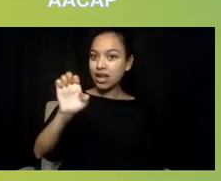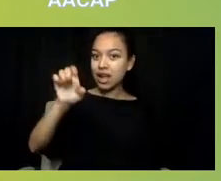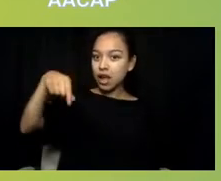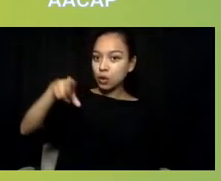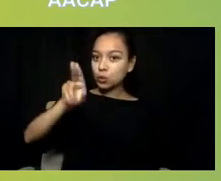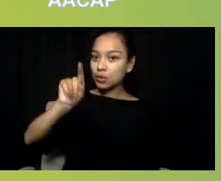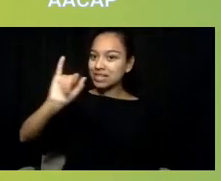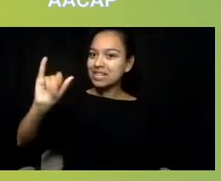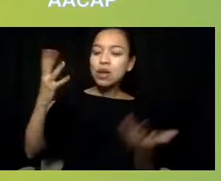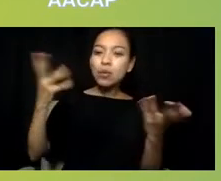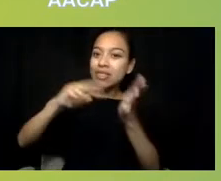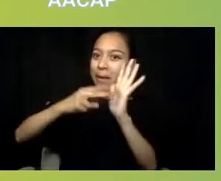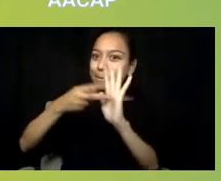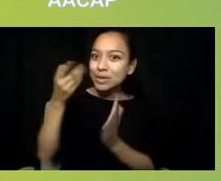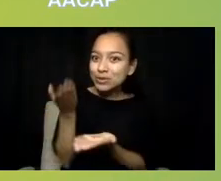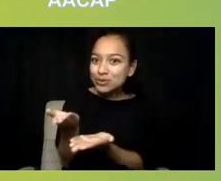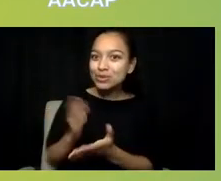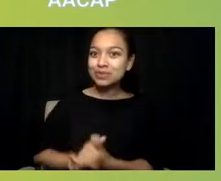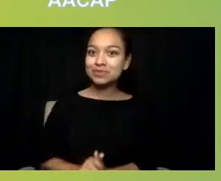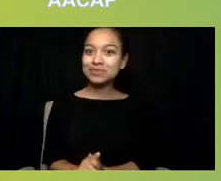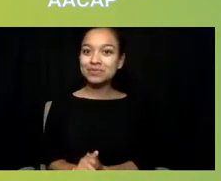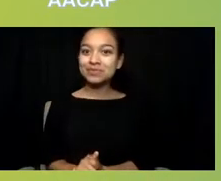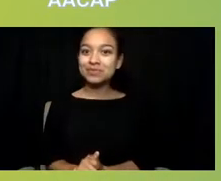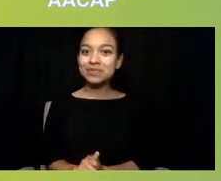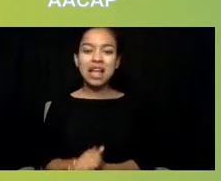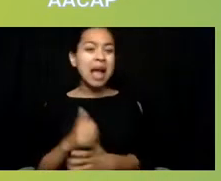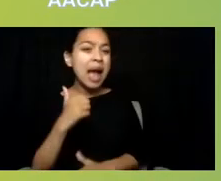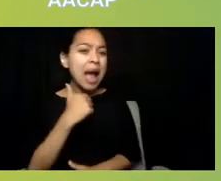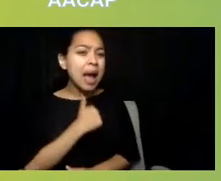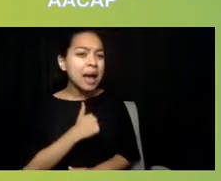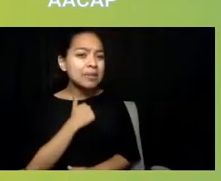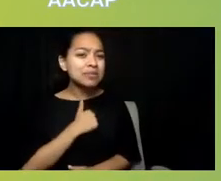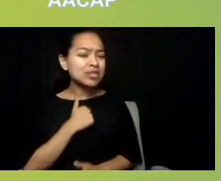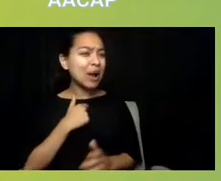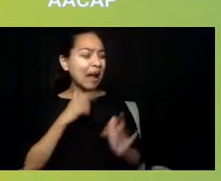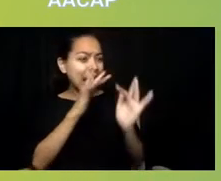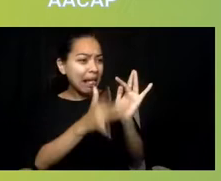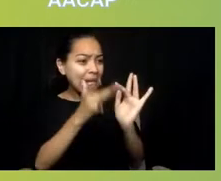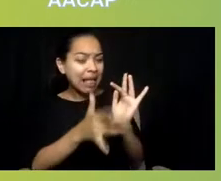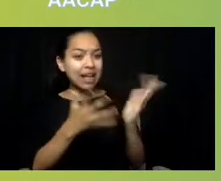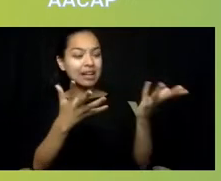I'm sorry, you're coming in and out a little bit for me so I don't know if you are for other folks as well,